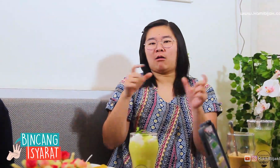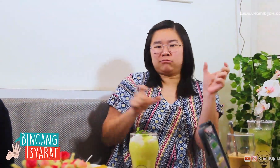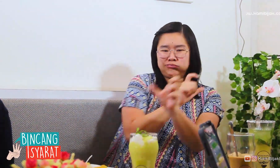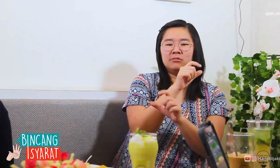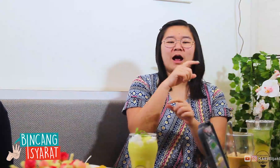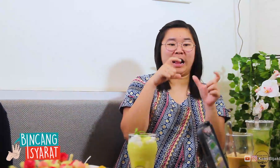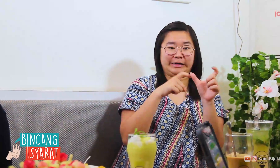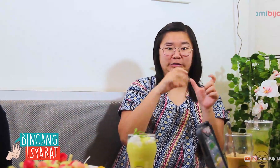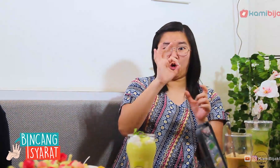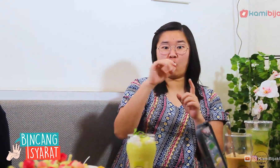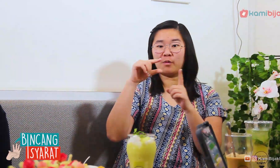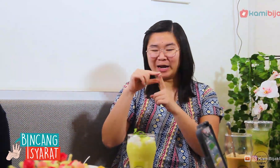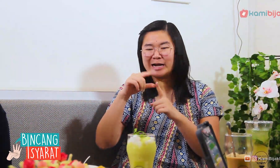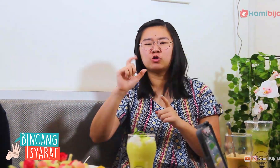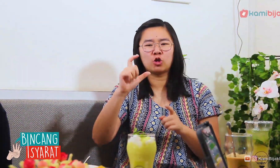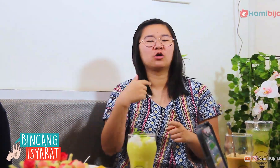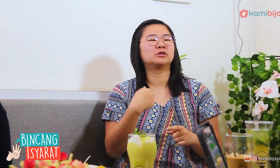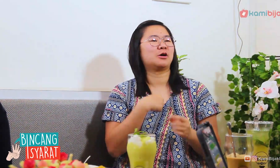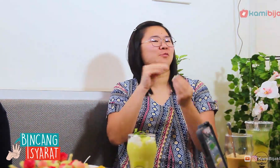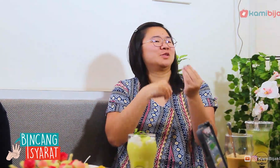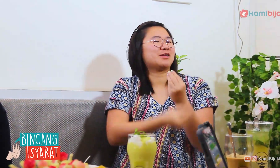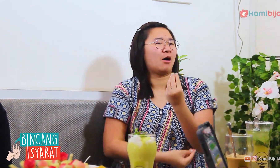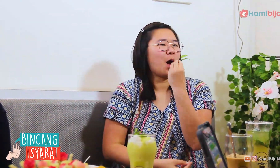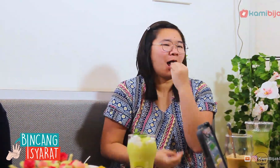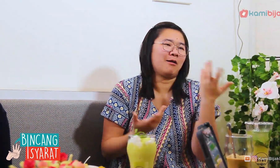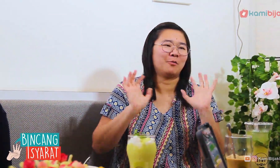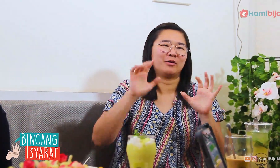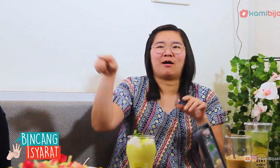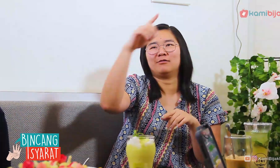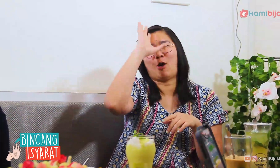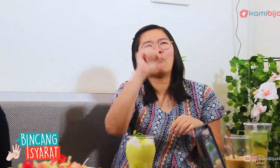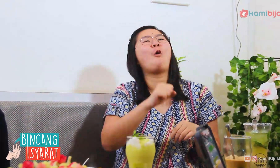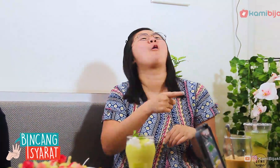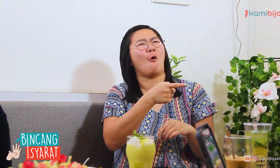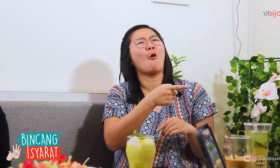Then, for S-O-P, I bananas eat. Many people understand this signal.